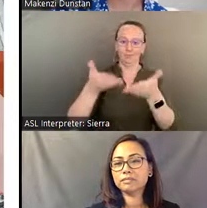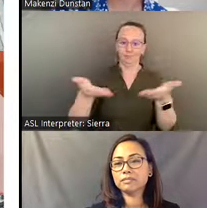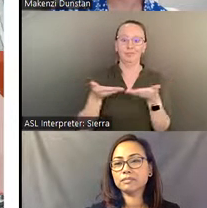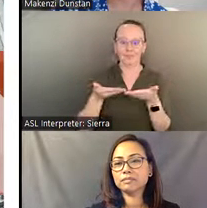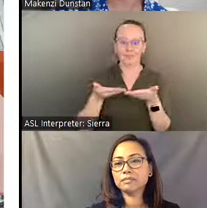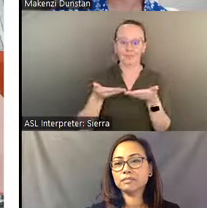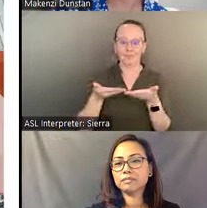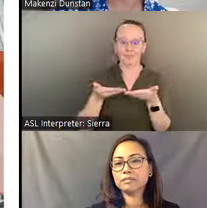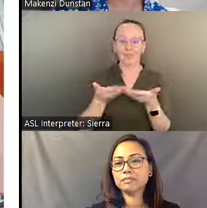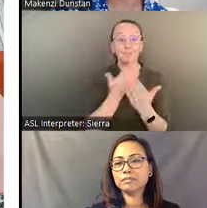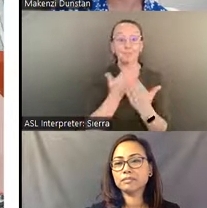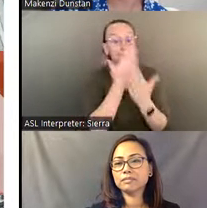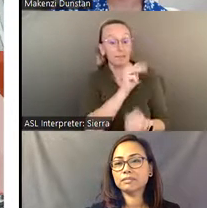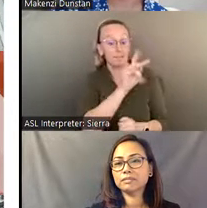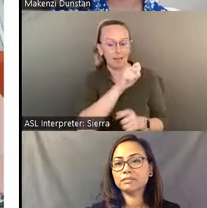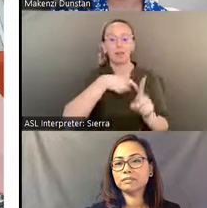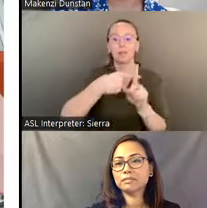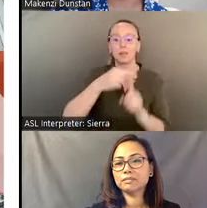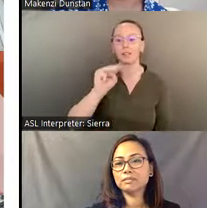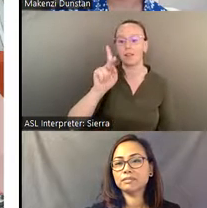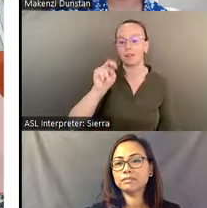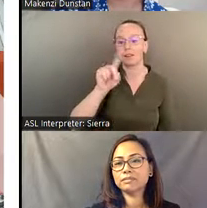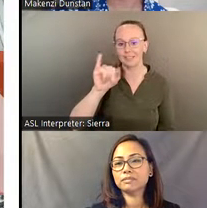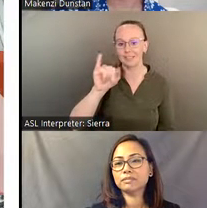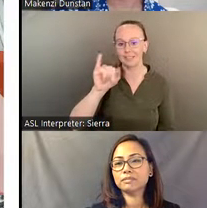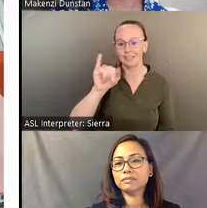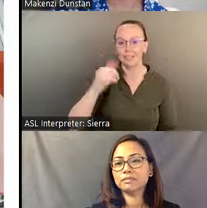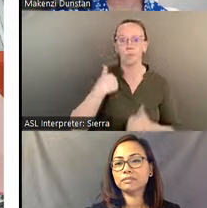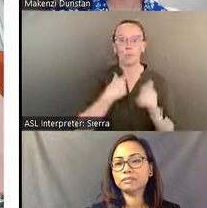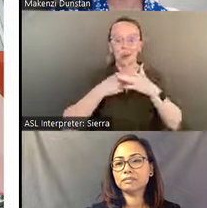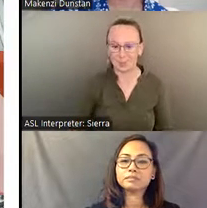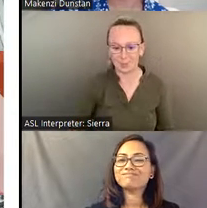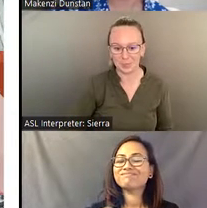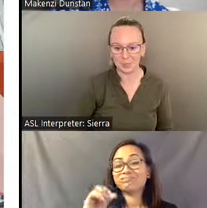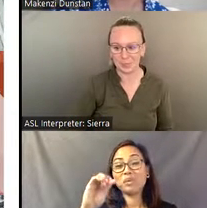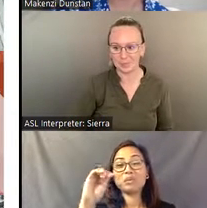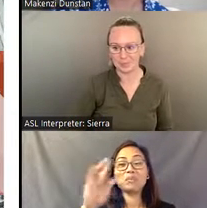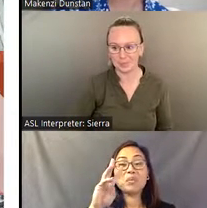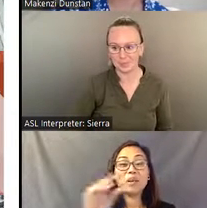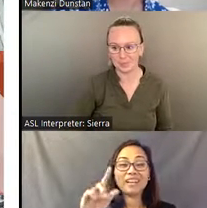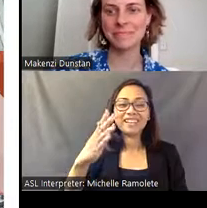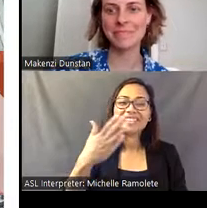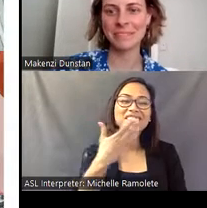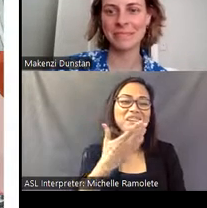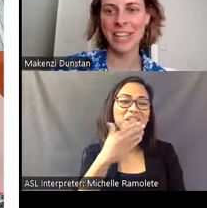My thanks to you, Mike, as well as Makenzi, as we embark. [Mike] Well, thank you, Valerie.